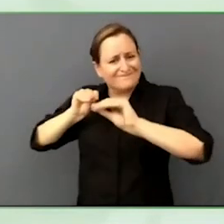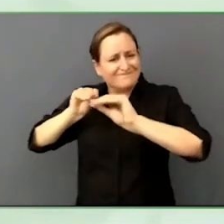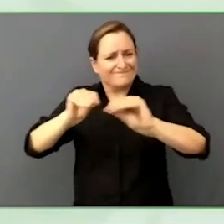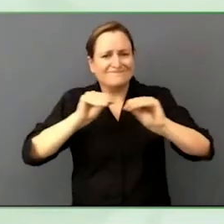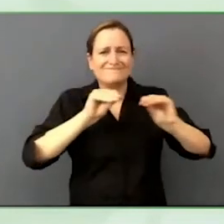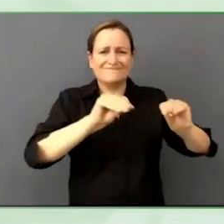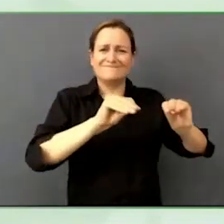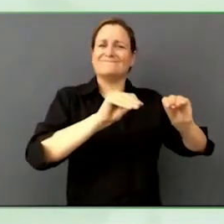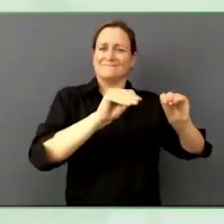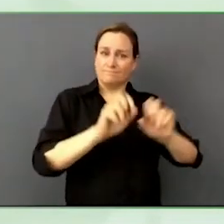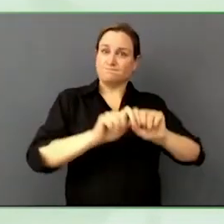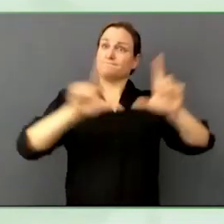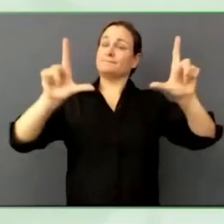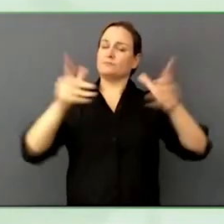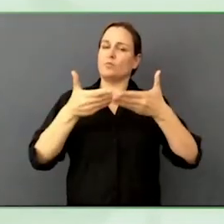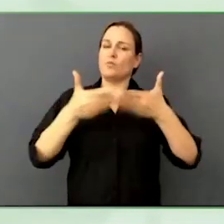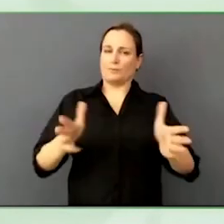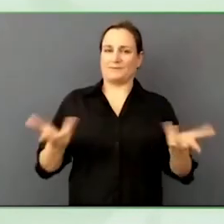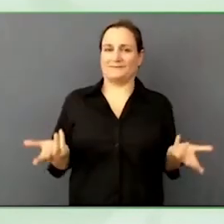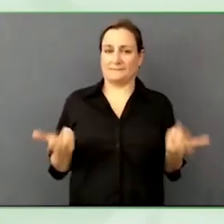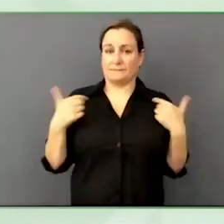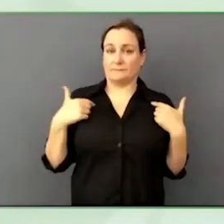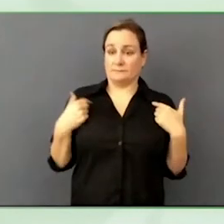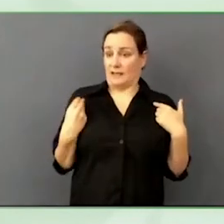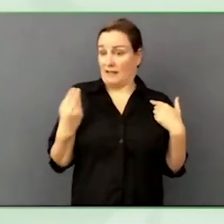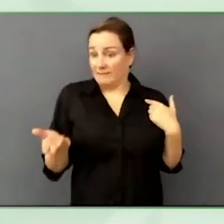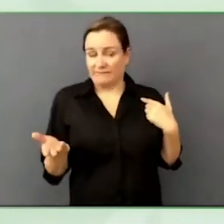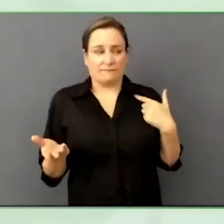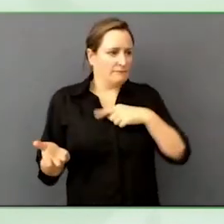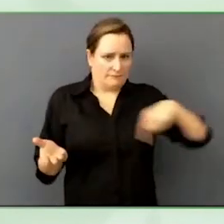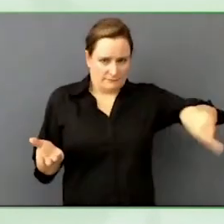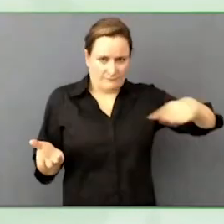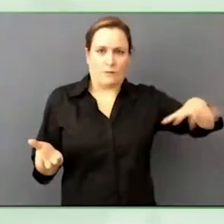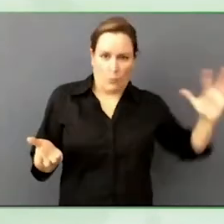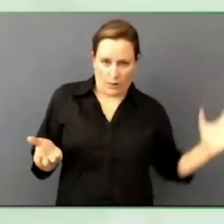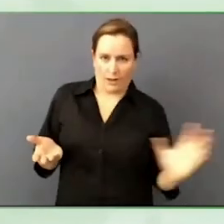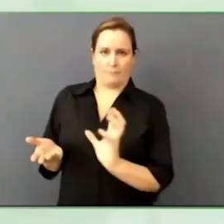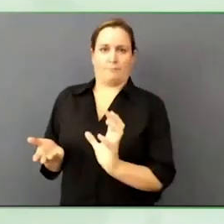if you build it they will come. I am building it. Now the companies need to come.